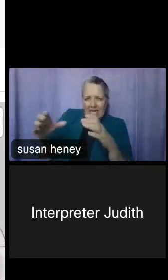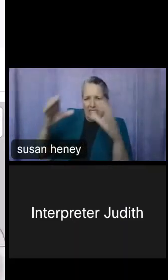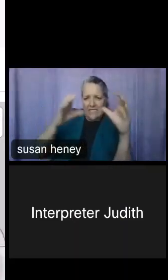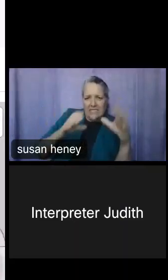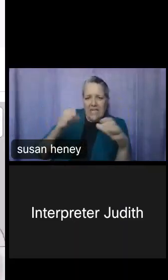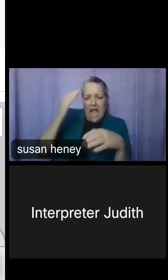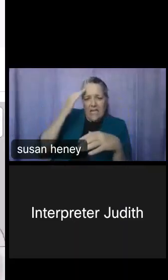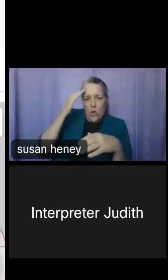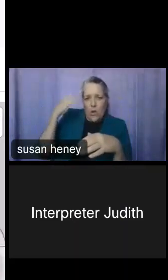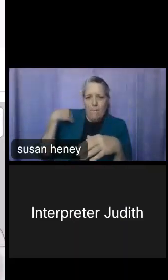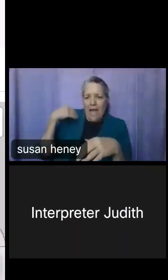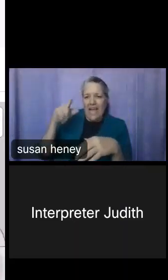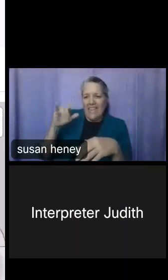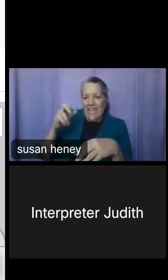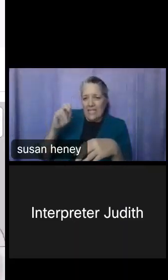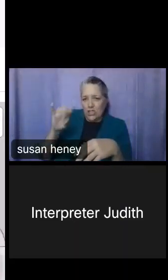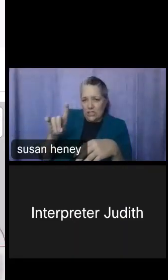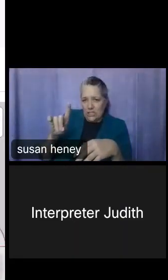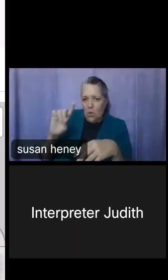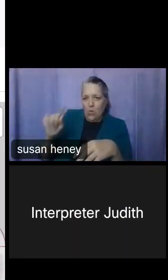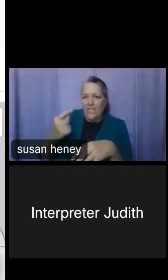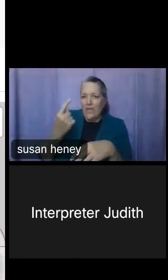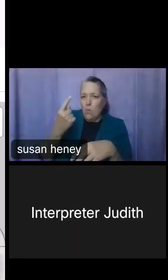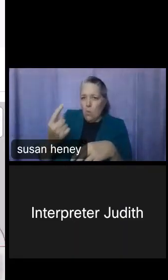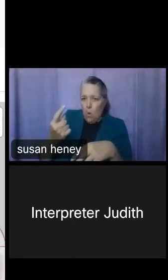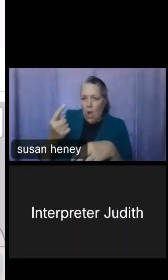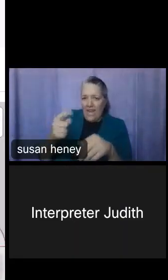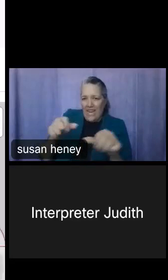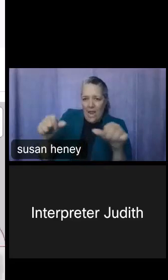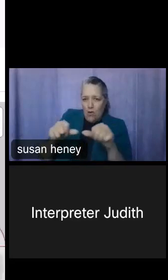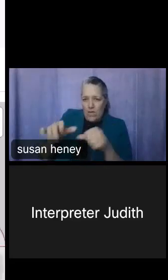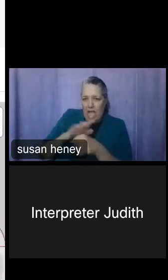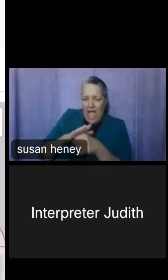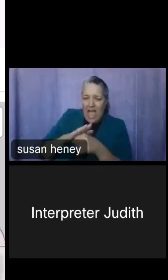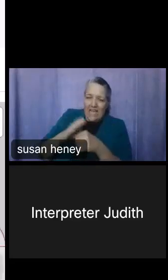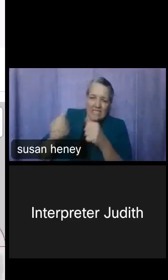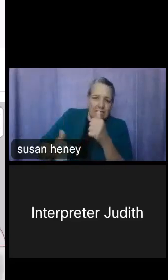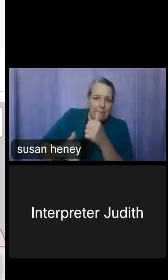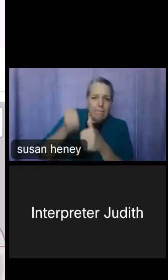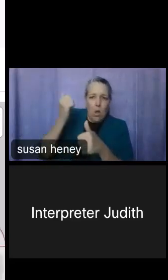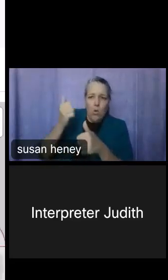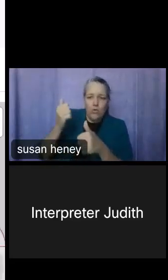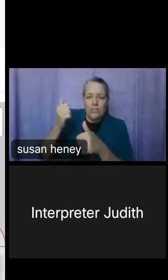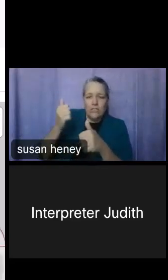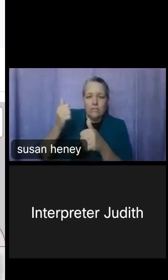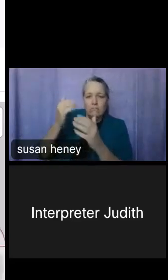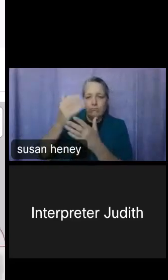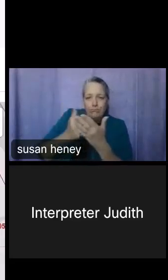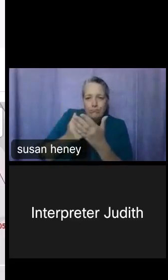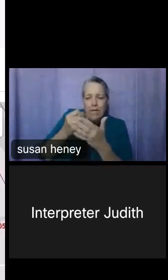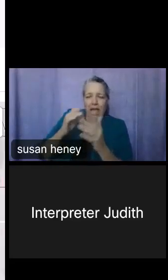that there's only one census tract that has the highest breakdown of people with a hearing